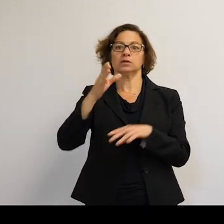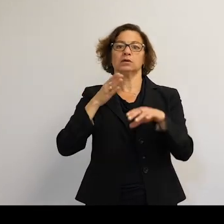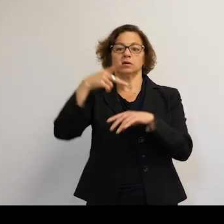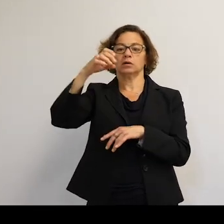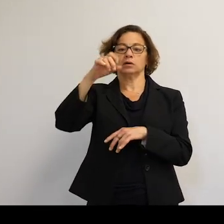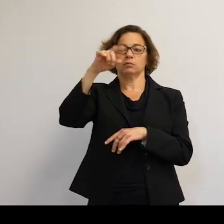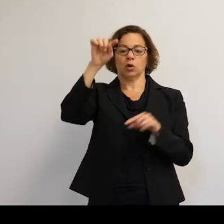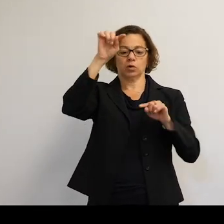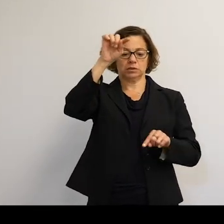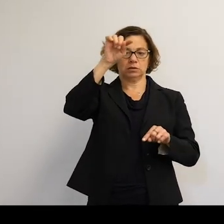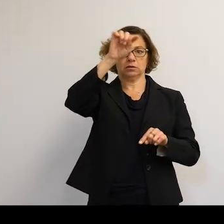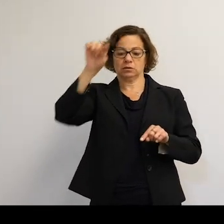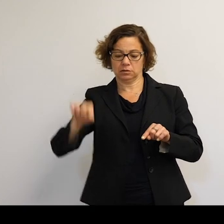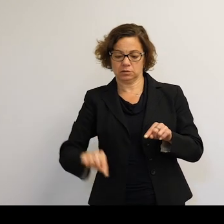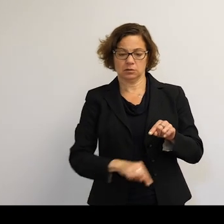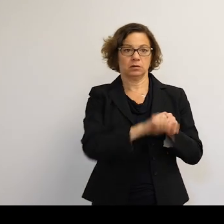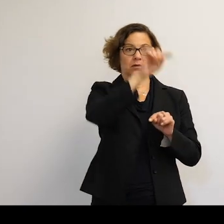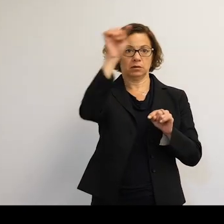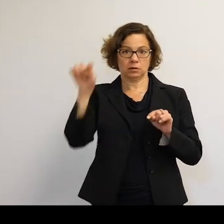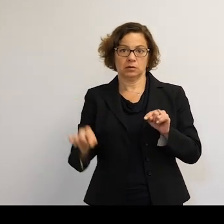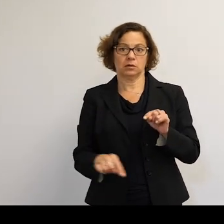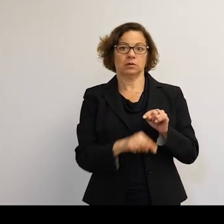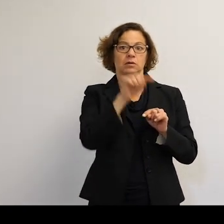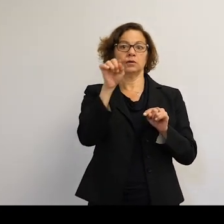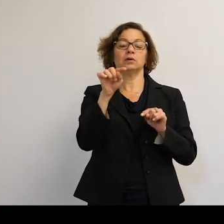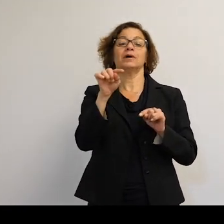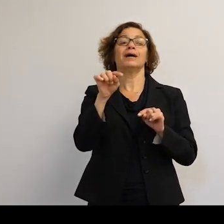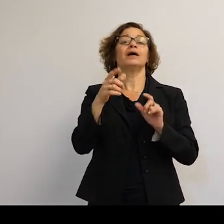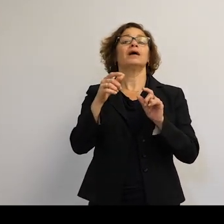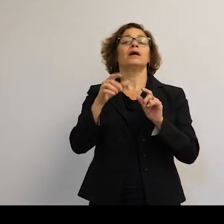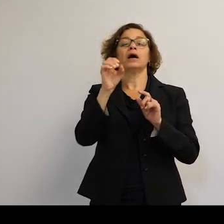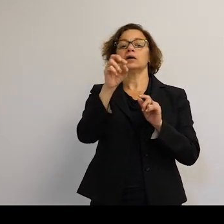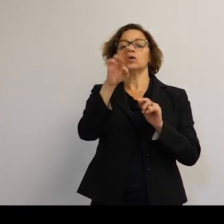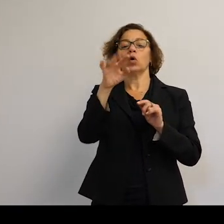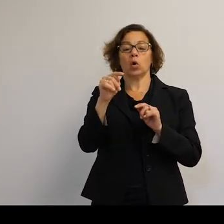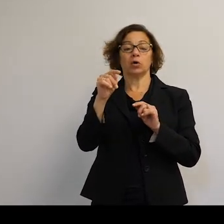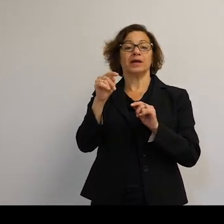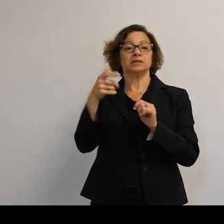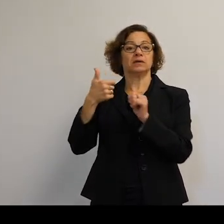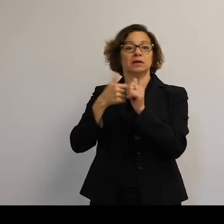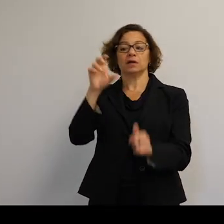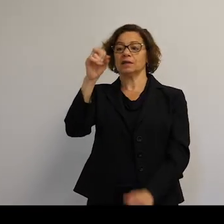And it was sun synchronous, which means basically it was-- the orbit was designed that the sun was always illuminating the Earth for taking